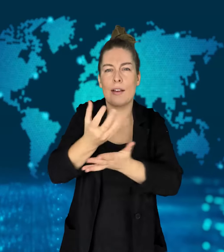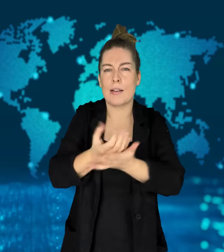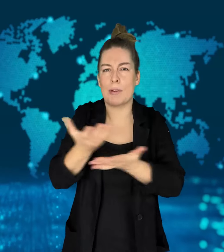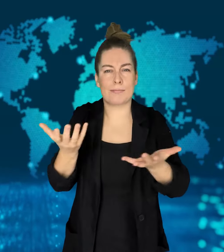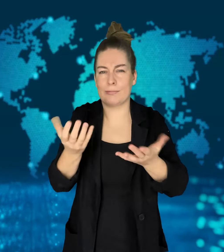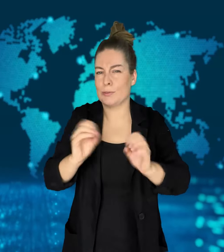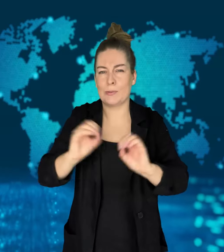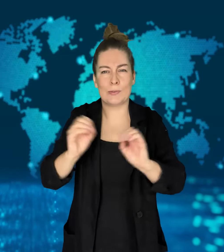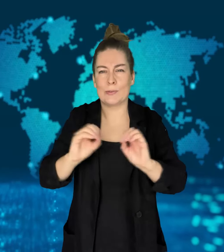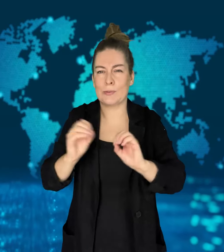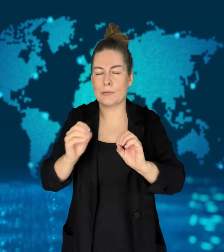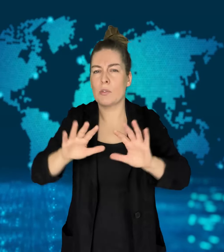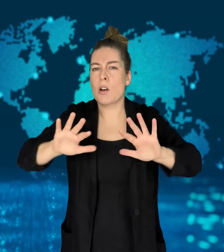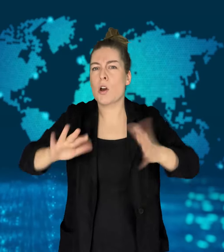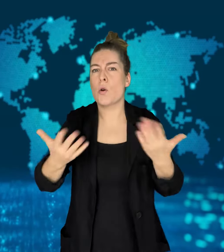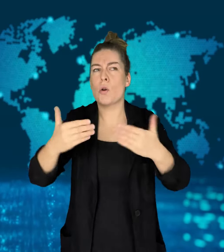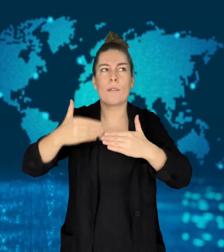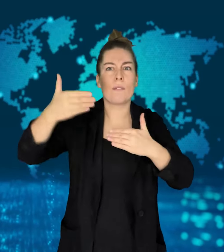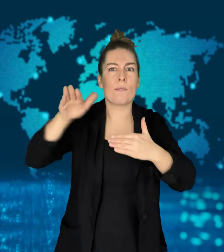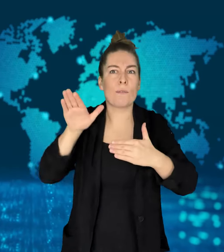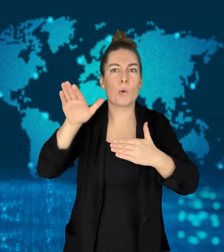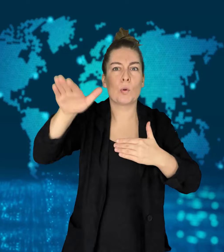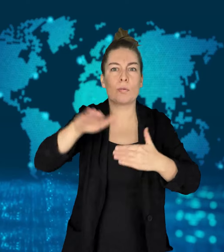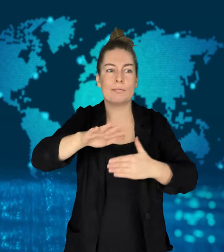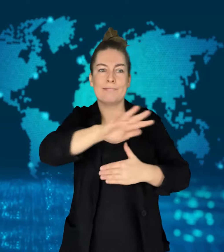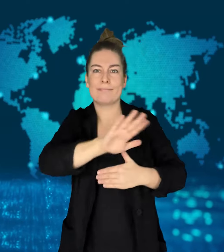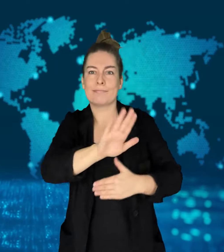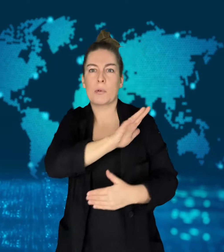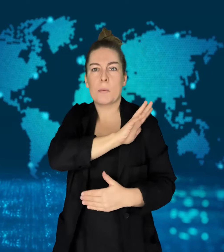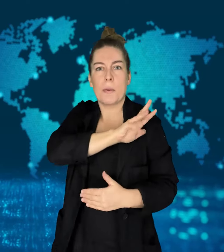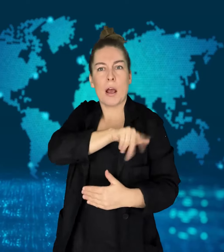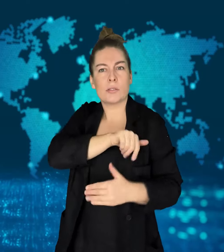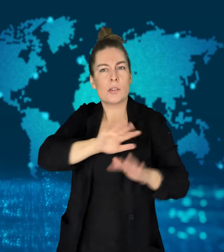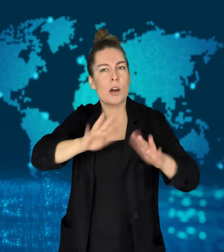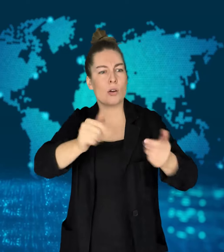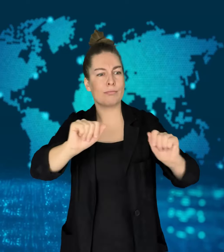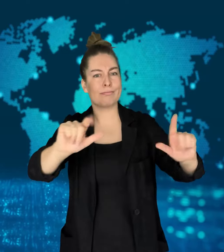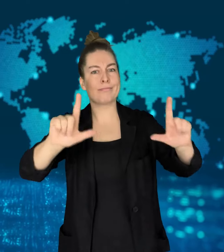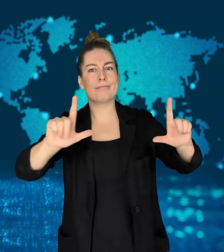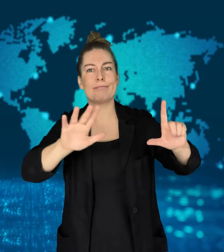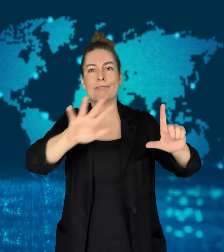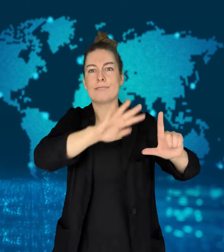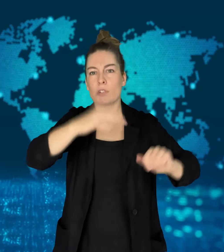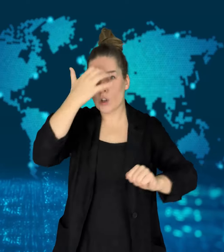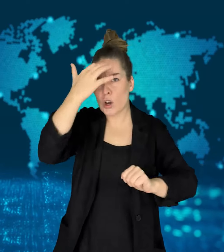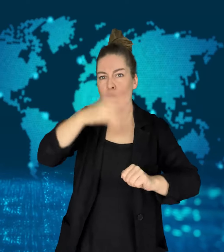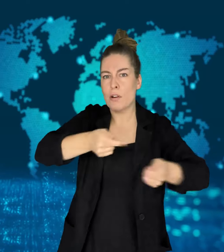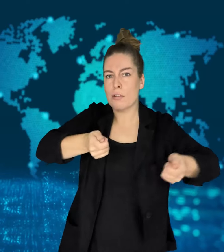who would maintain actual administrative control.